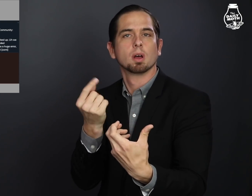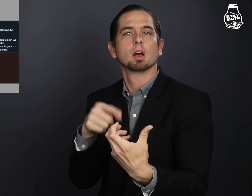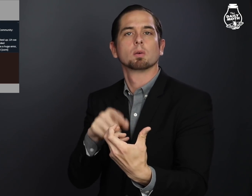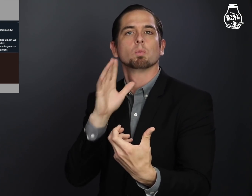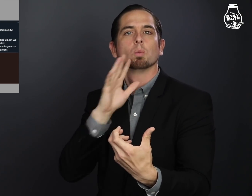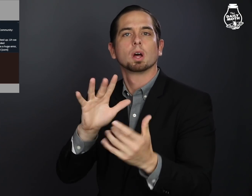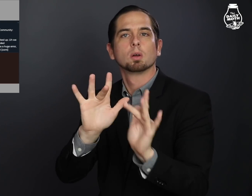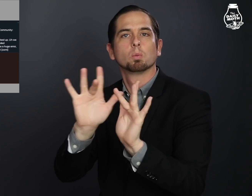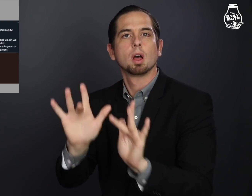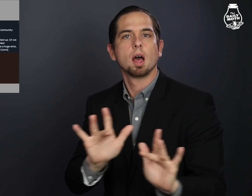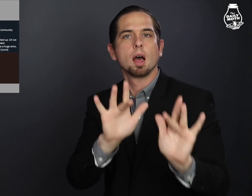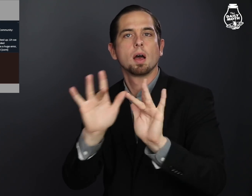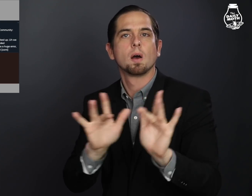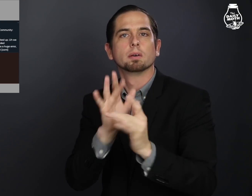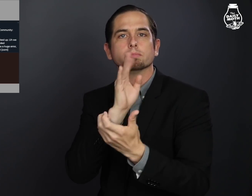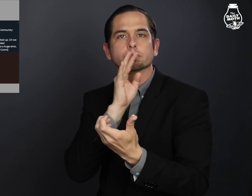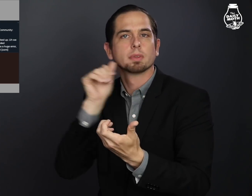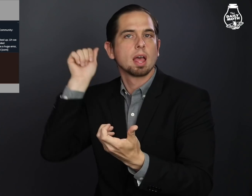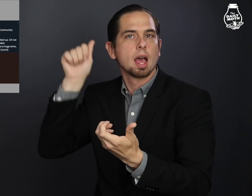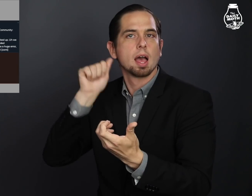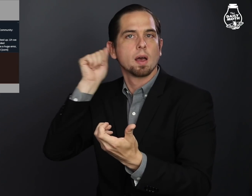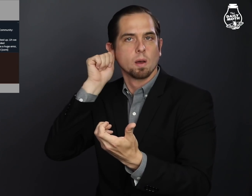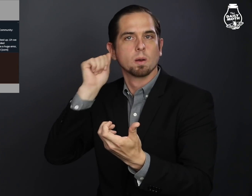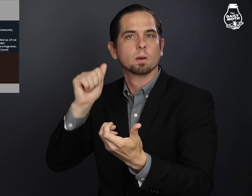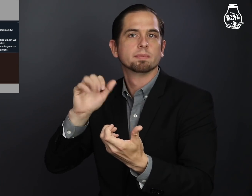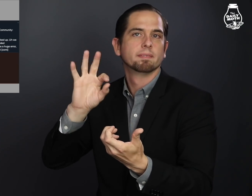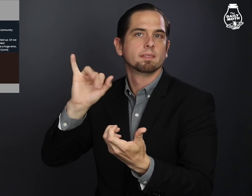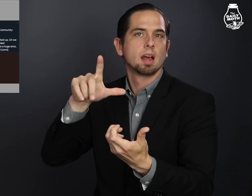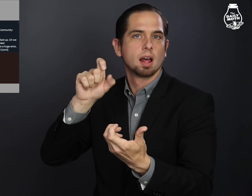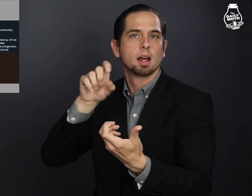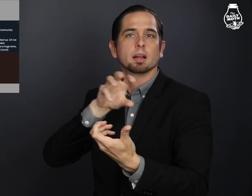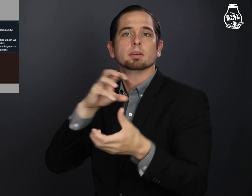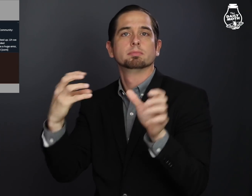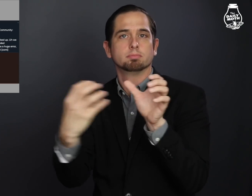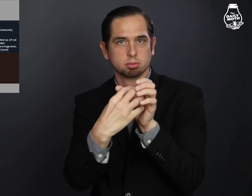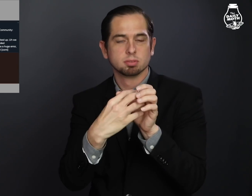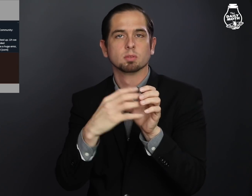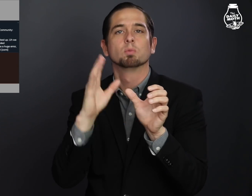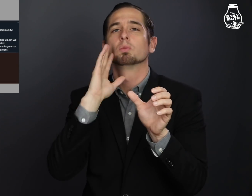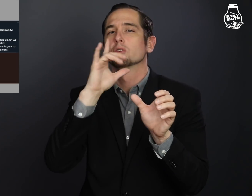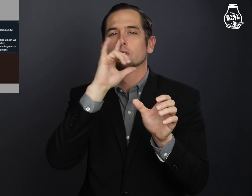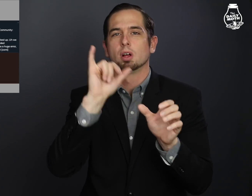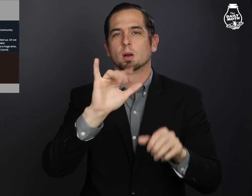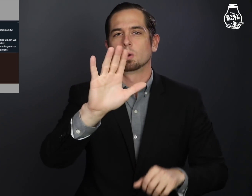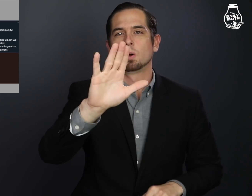It allows users to record themselves speaking and it will be tweeted as an audio file with